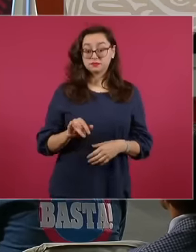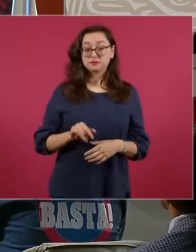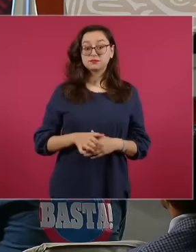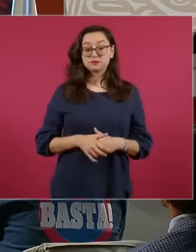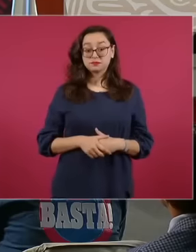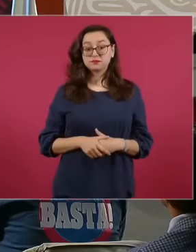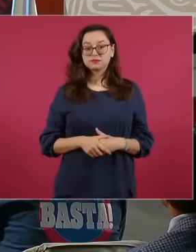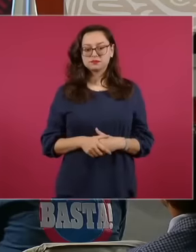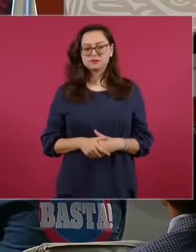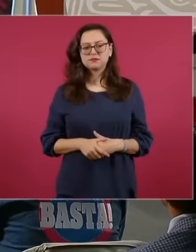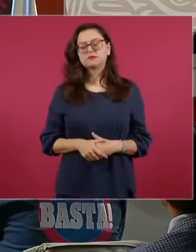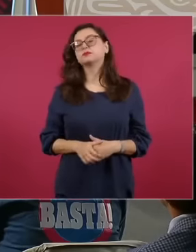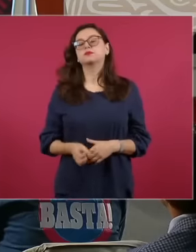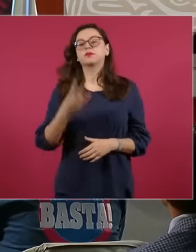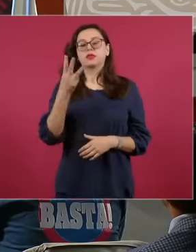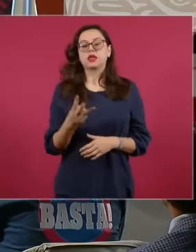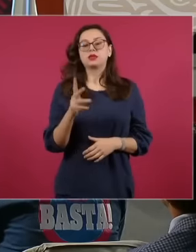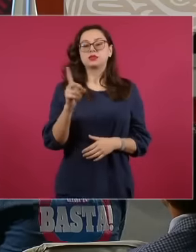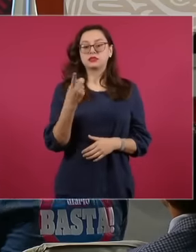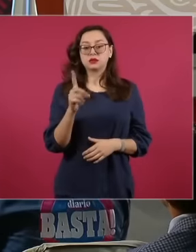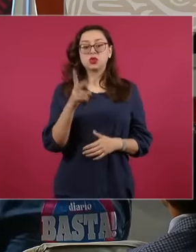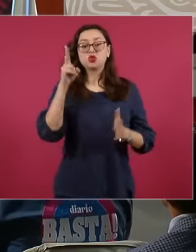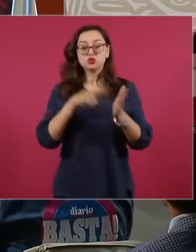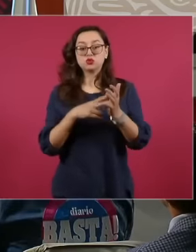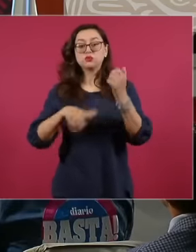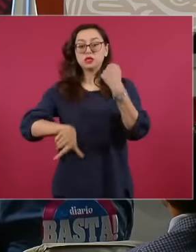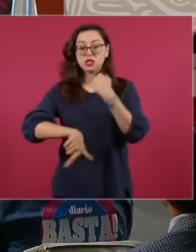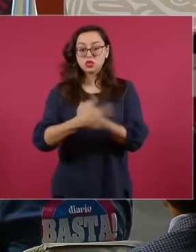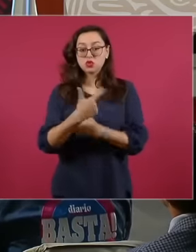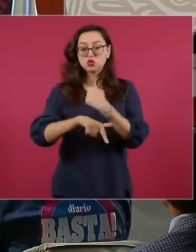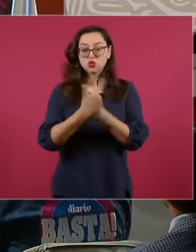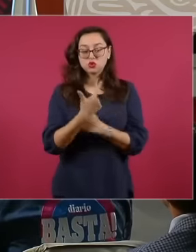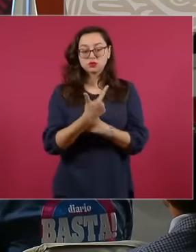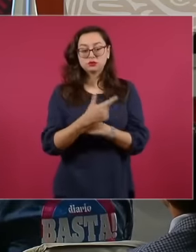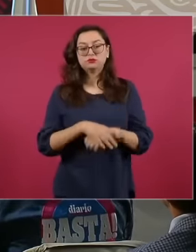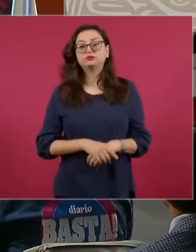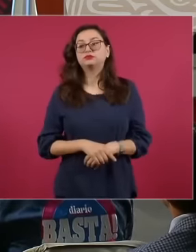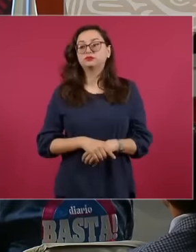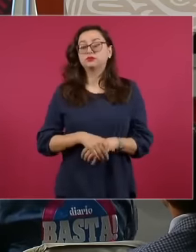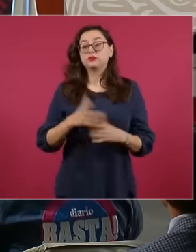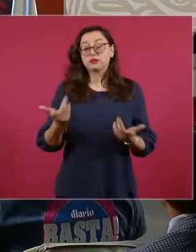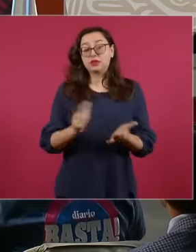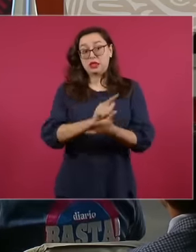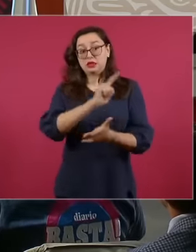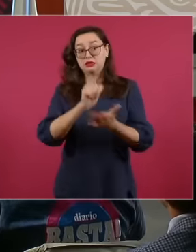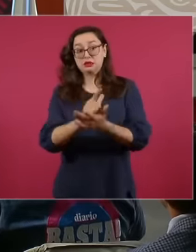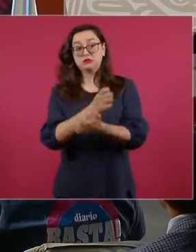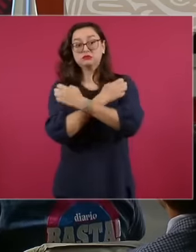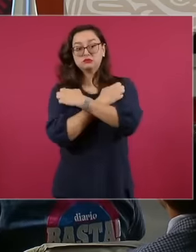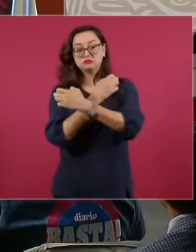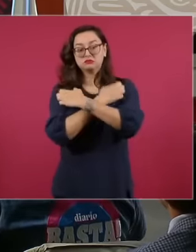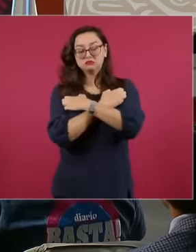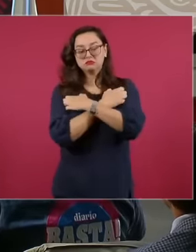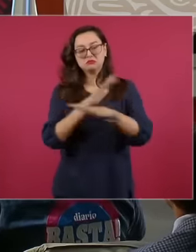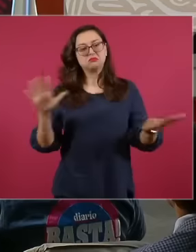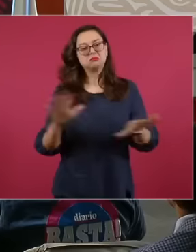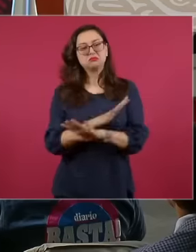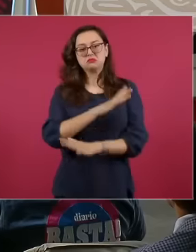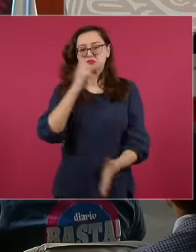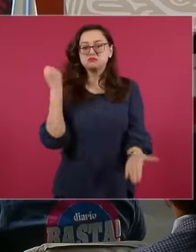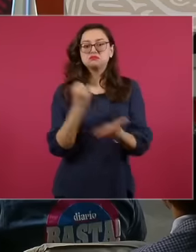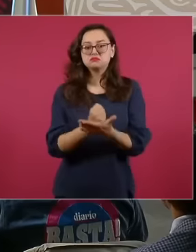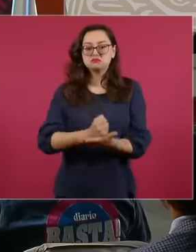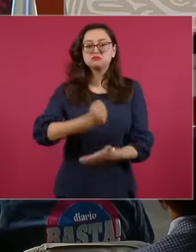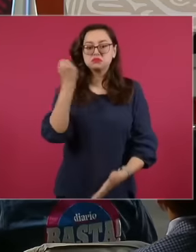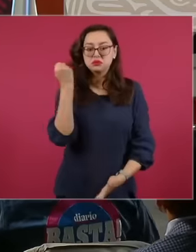on December 13 December 2012 the Chamber of Deputies approved the so-called educational reform that was